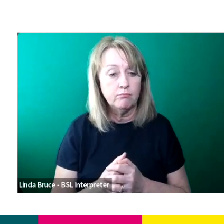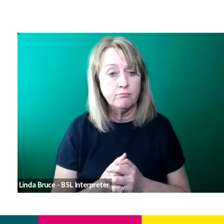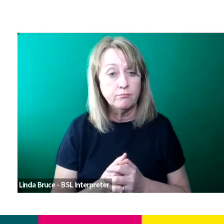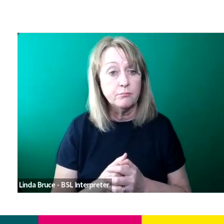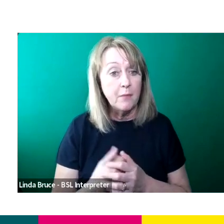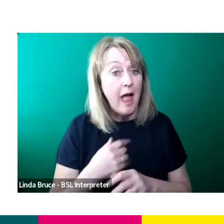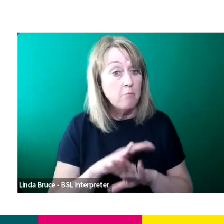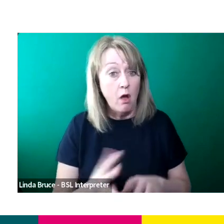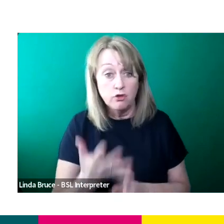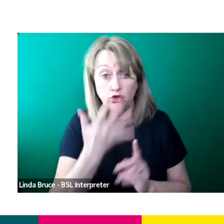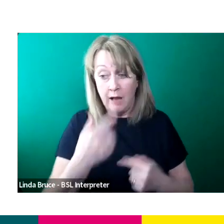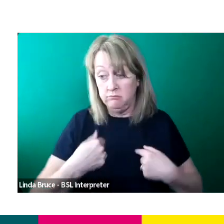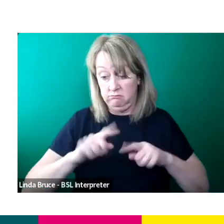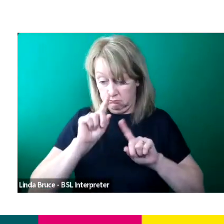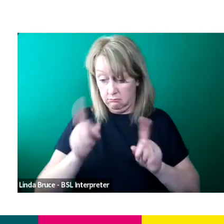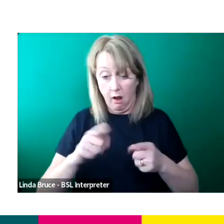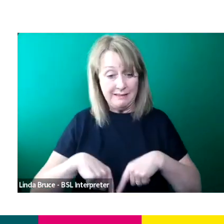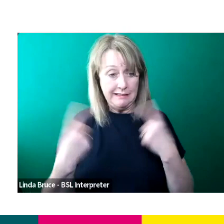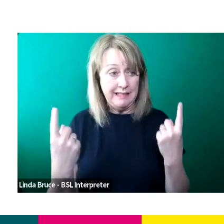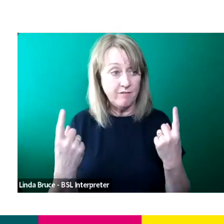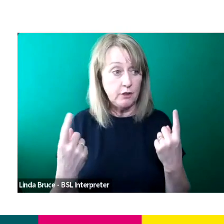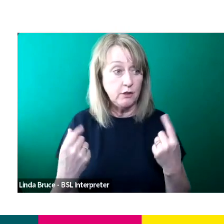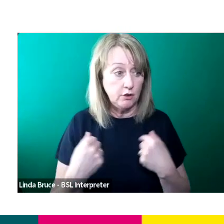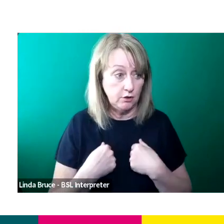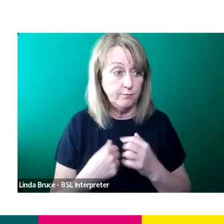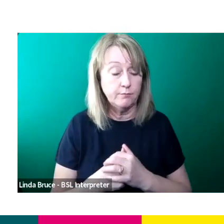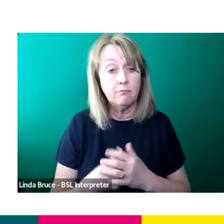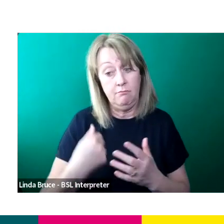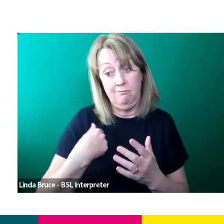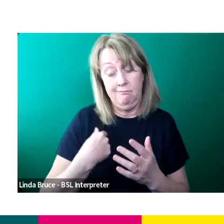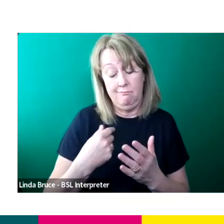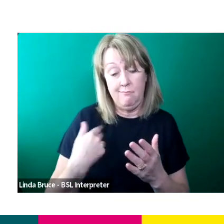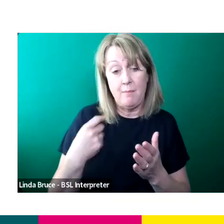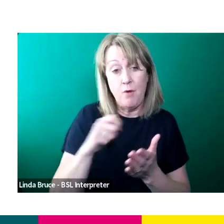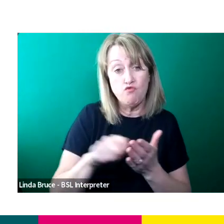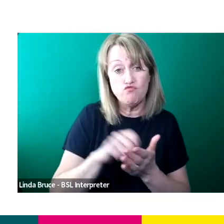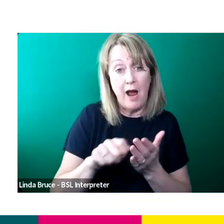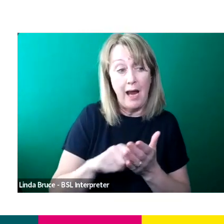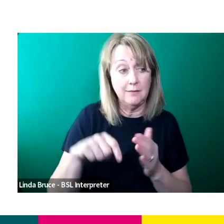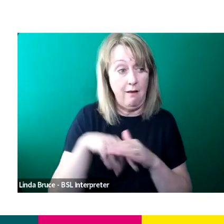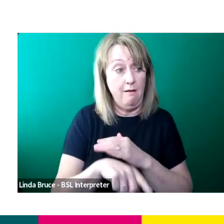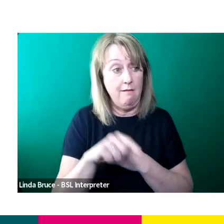“Being part of Step Up 60 as a writer and Walk the Line was a fascinating but eye-opening experience.